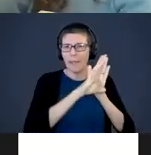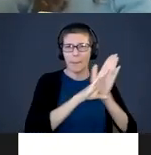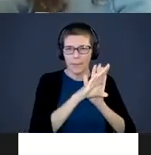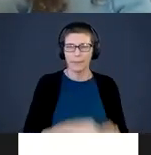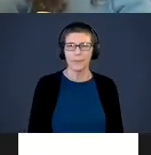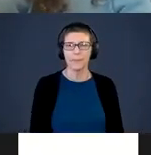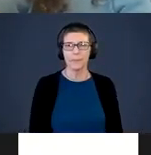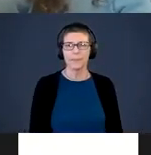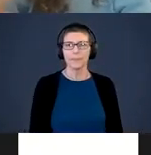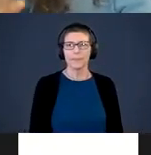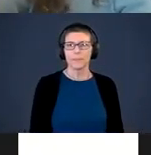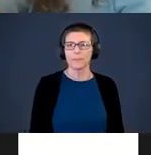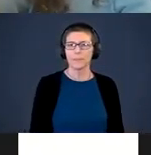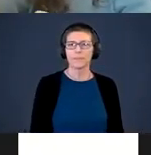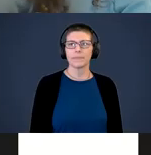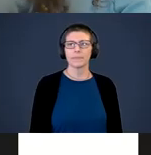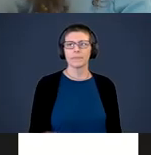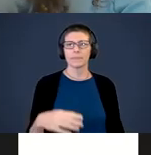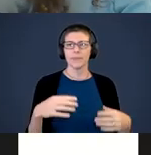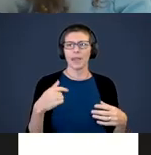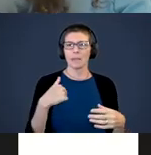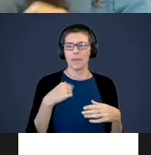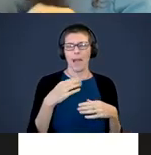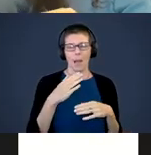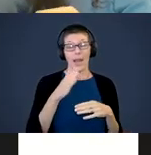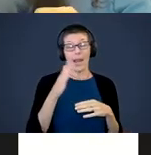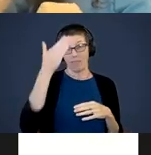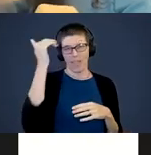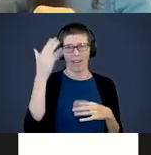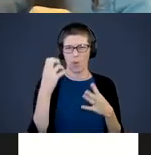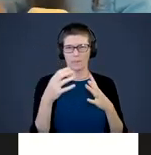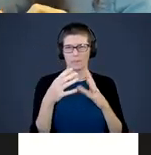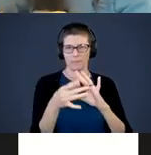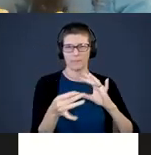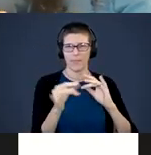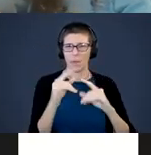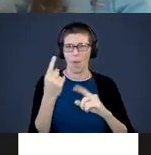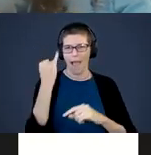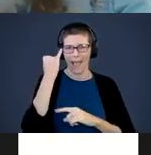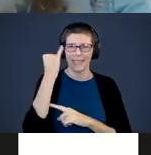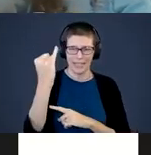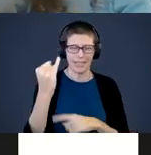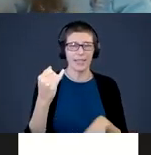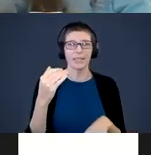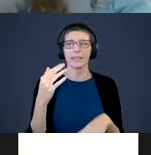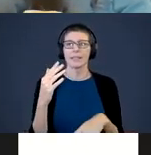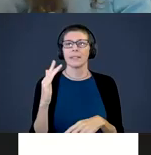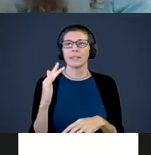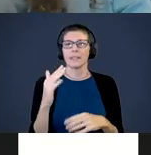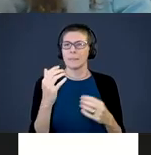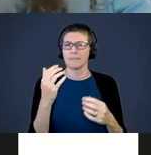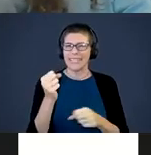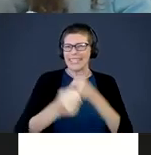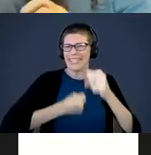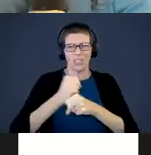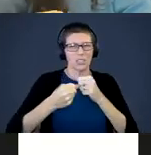I’ll never forget and before we leave, I want to share this idea: I've worked with babies forever.